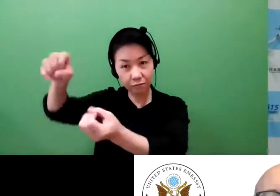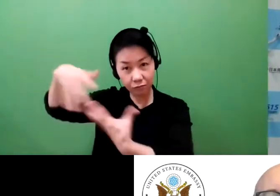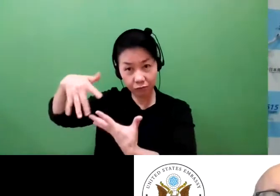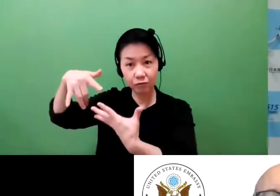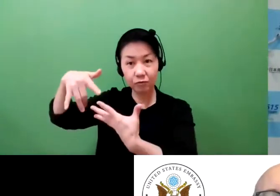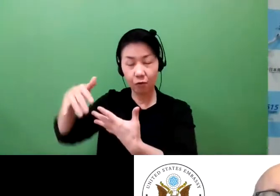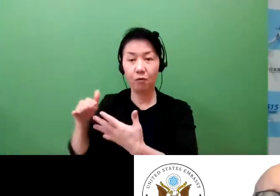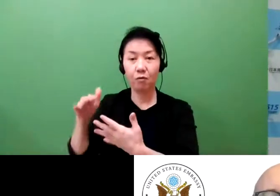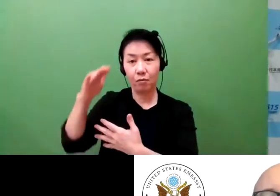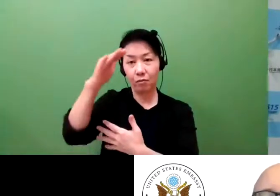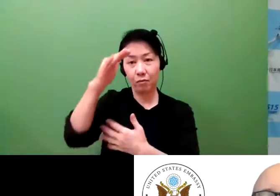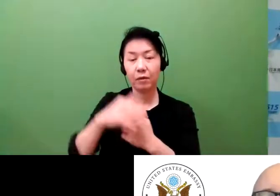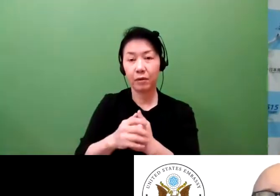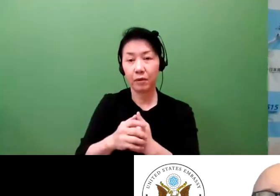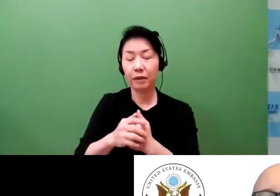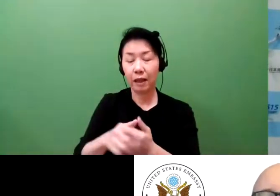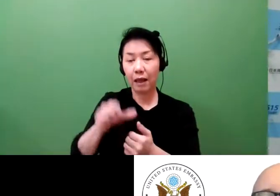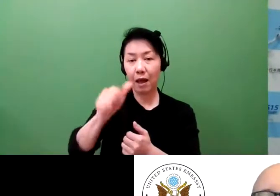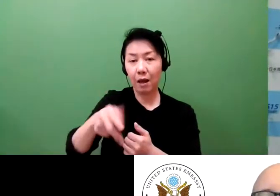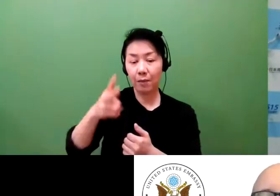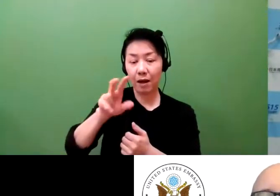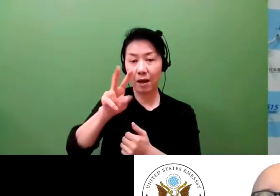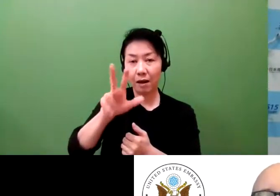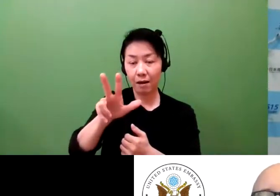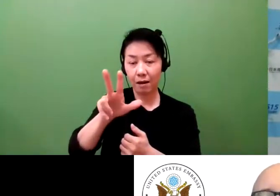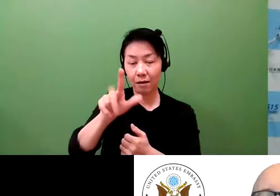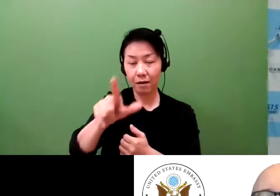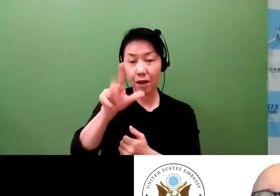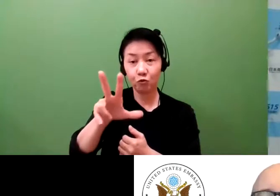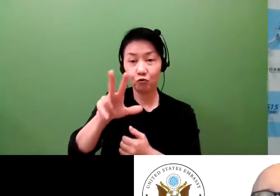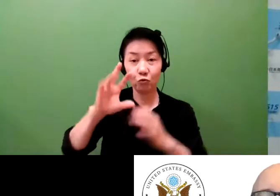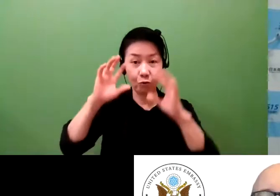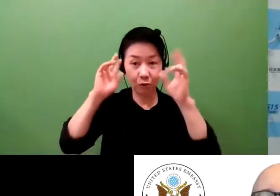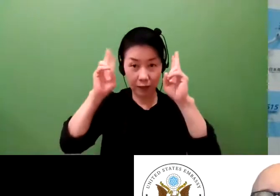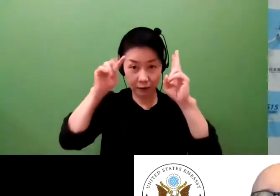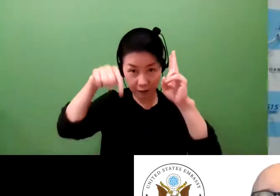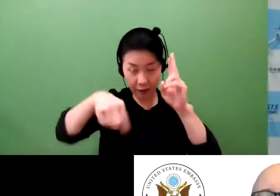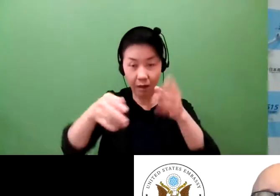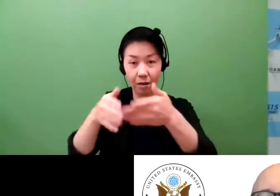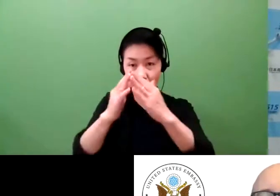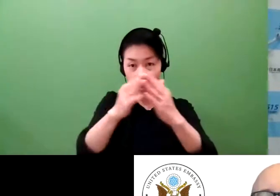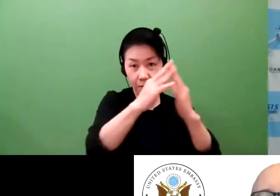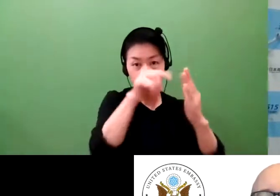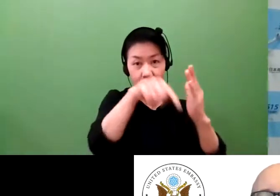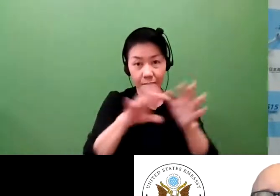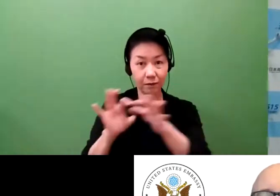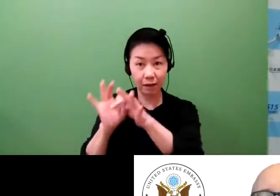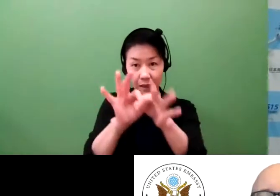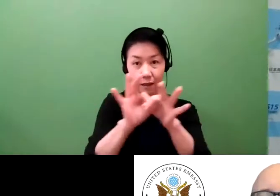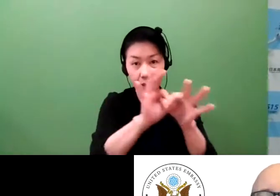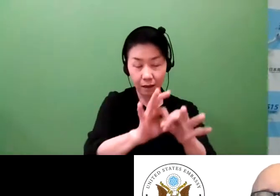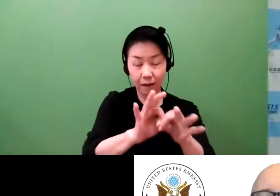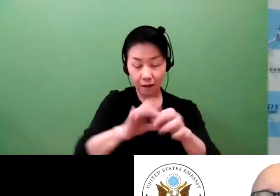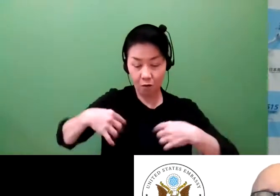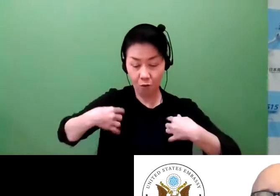and also, the topline is very, very strong. And they serve as a apparel brand companies.